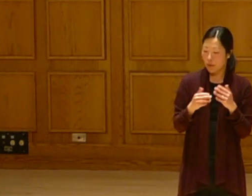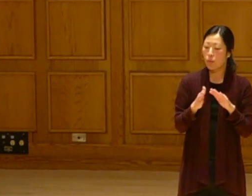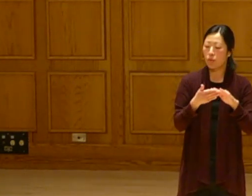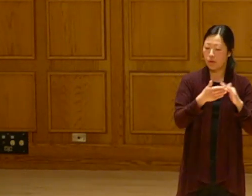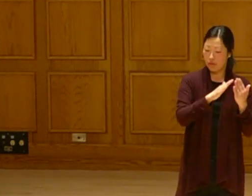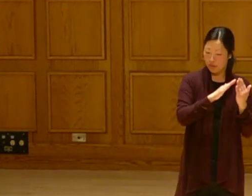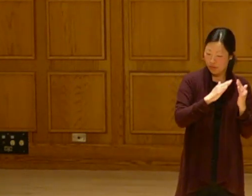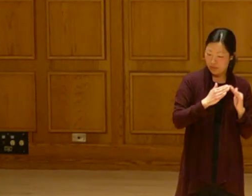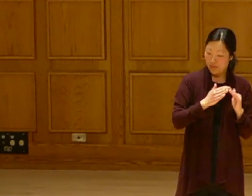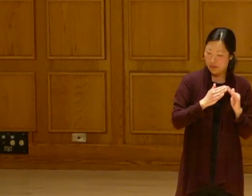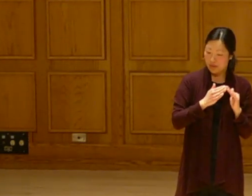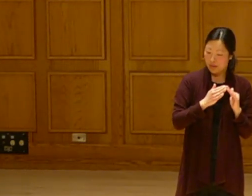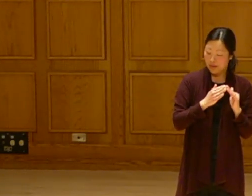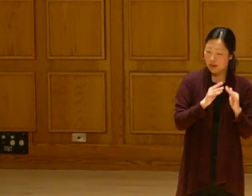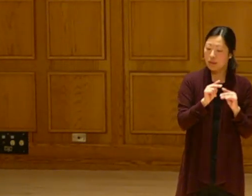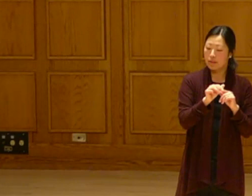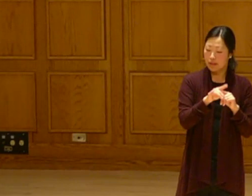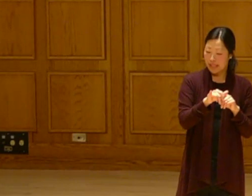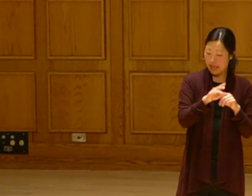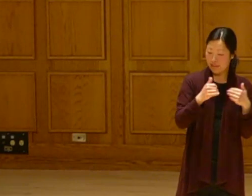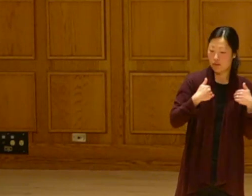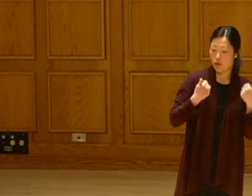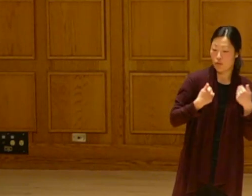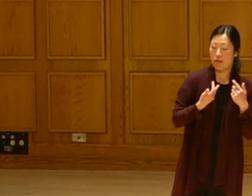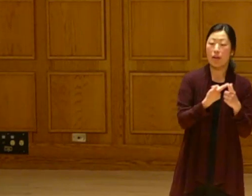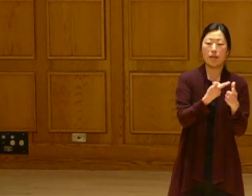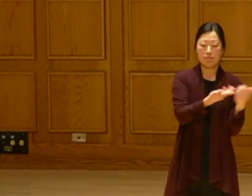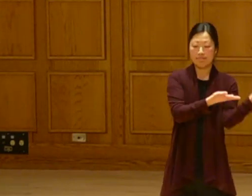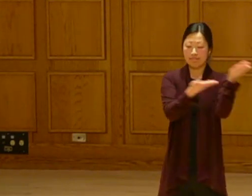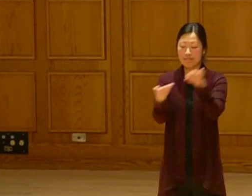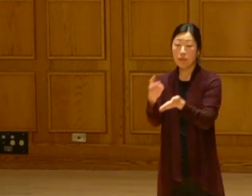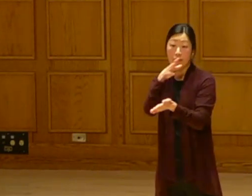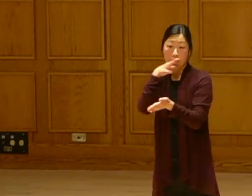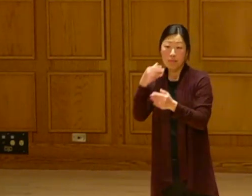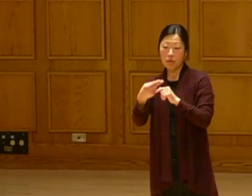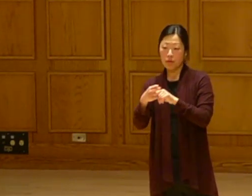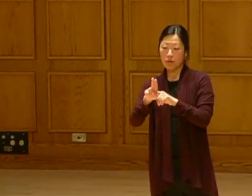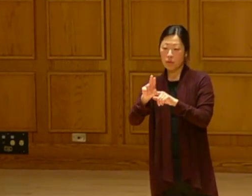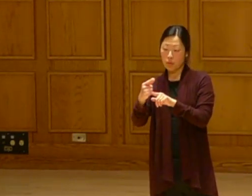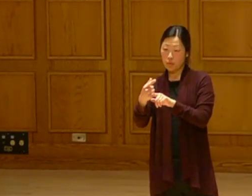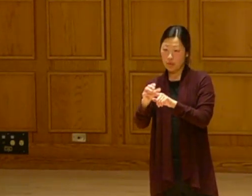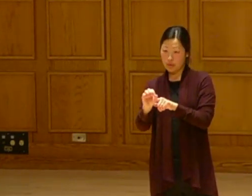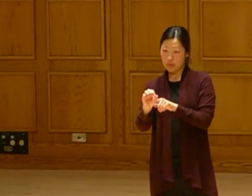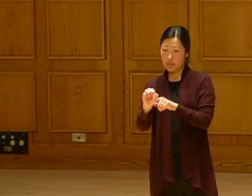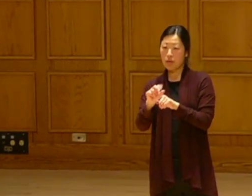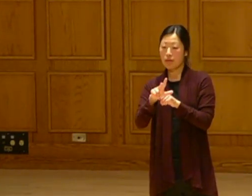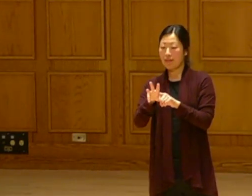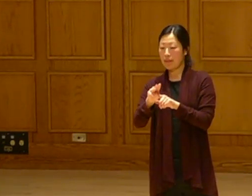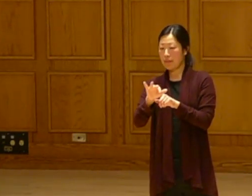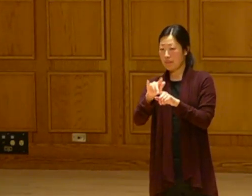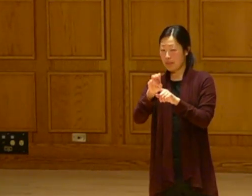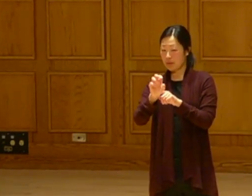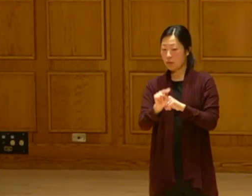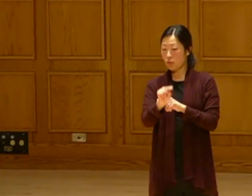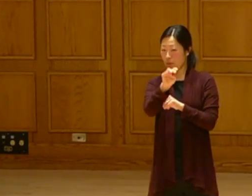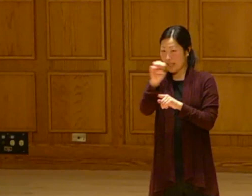urban native youth from the Twin Cities space and they come out to a farm. It is approximately 35 miles northeast of the Twin Cities.